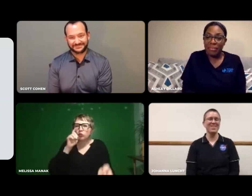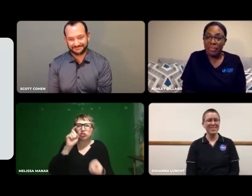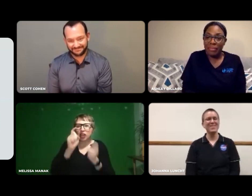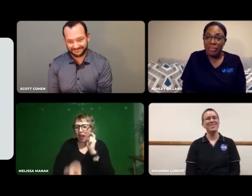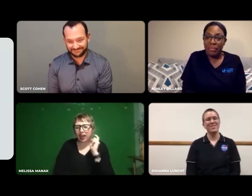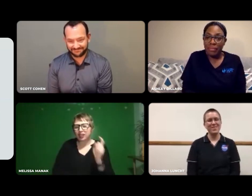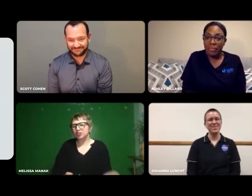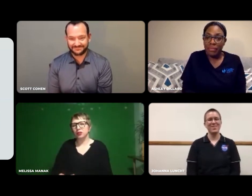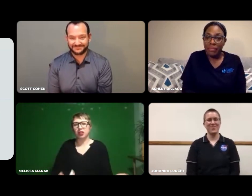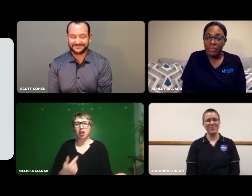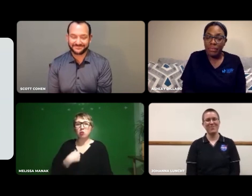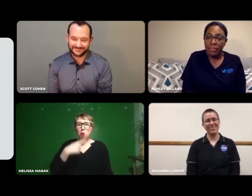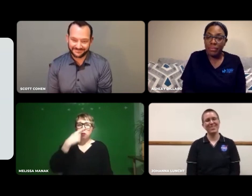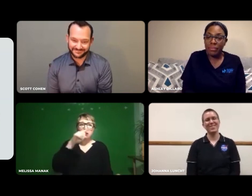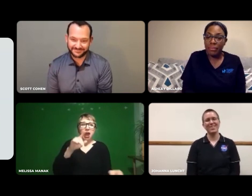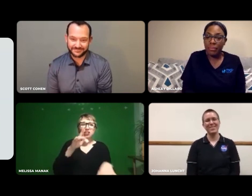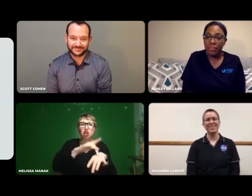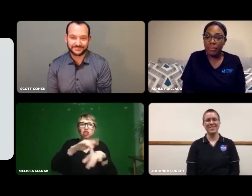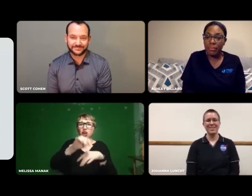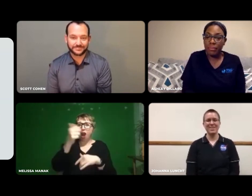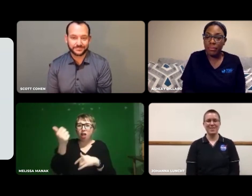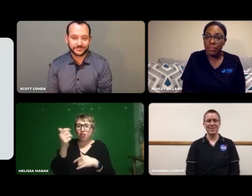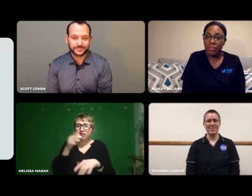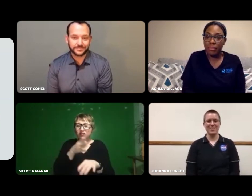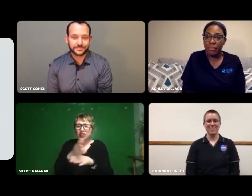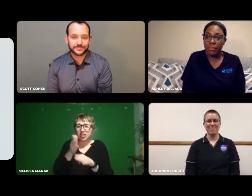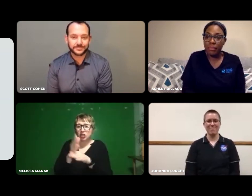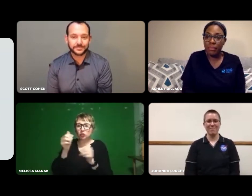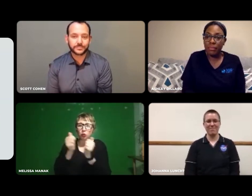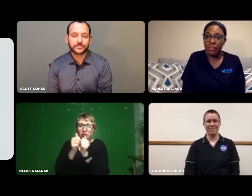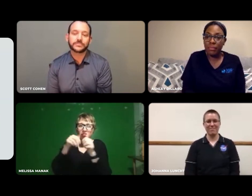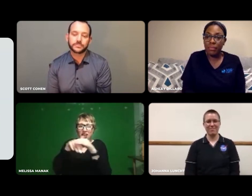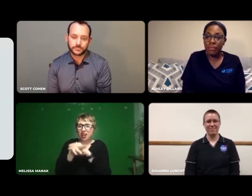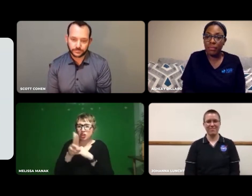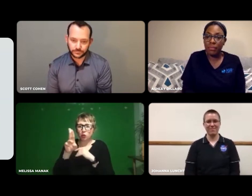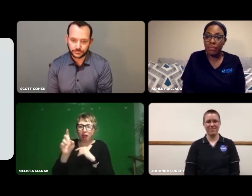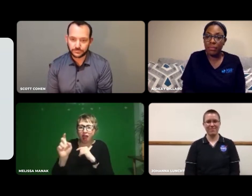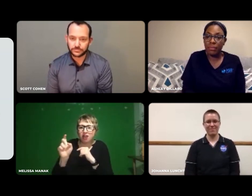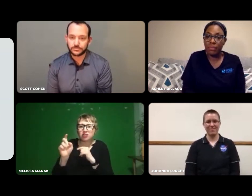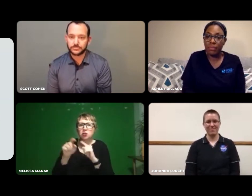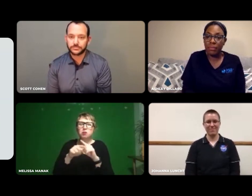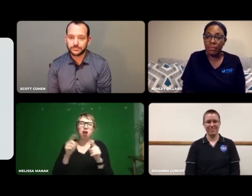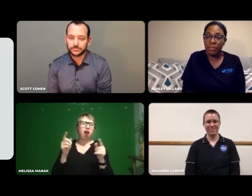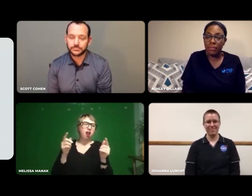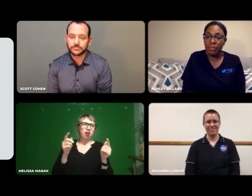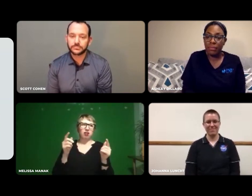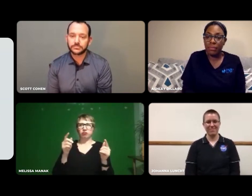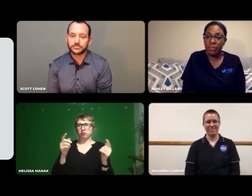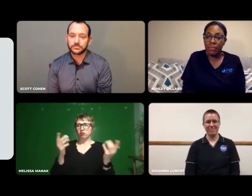Technology changes so quickly. I wouldn't mind trying other fields with accessibility UX design.